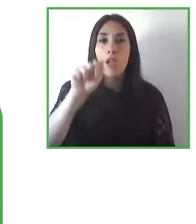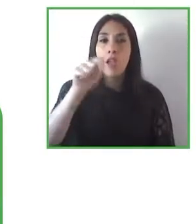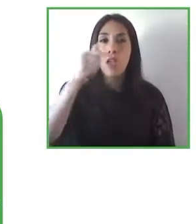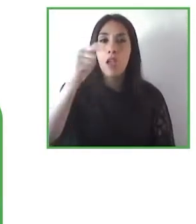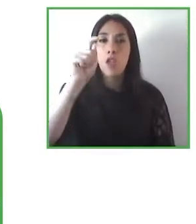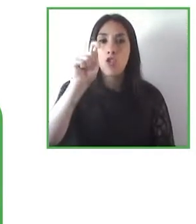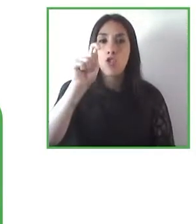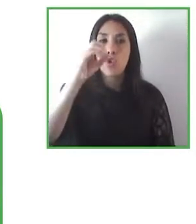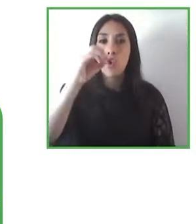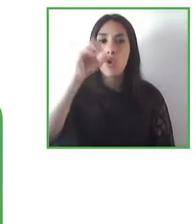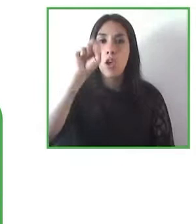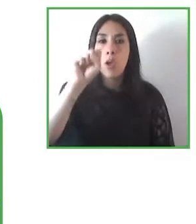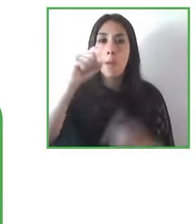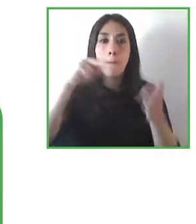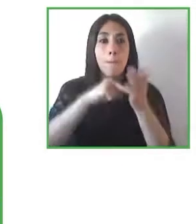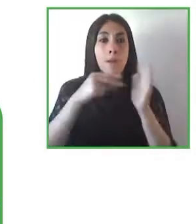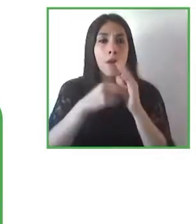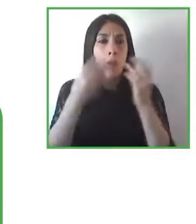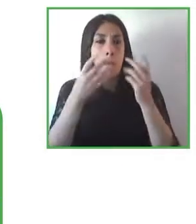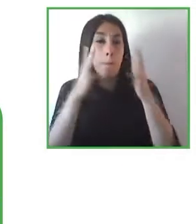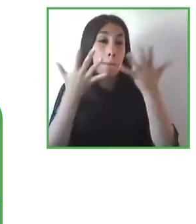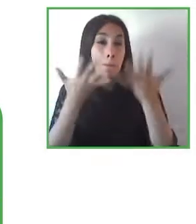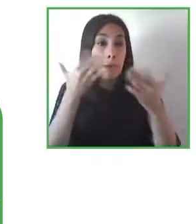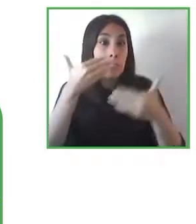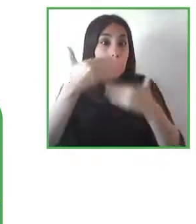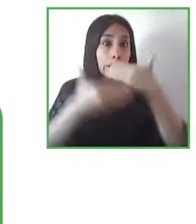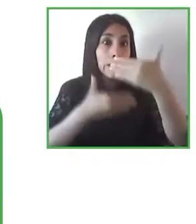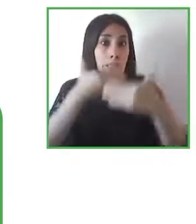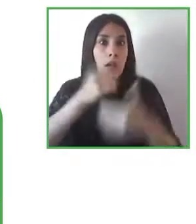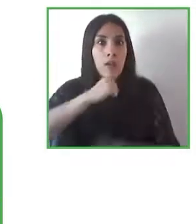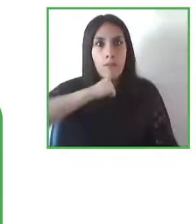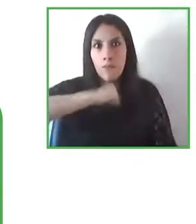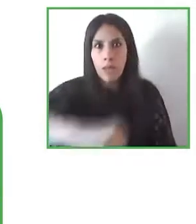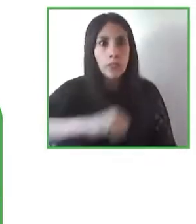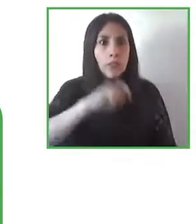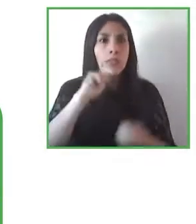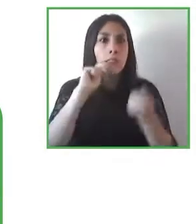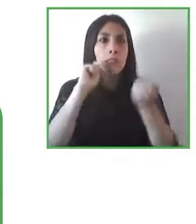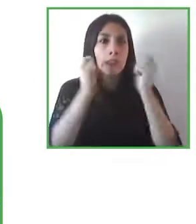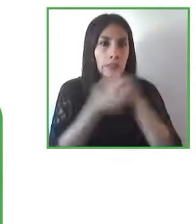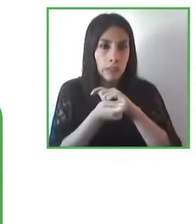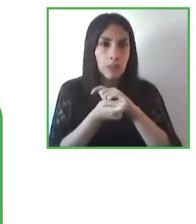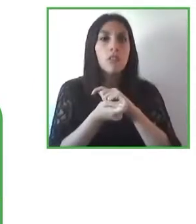web format and everyone has a responsibility to make this information understandable to all